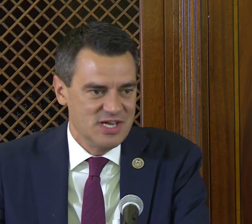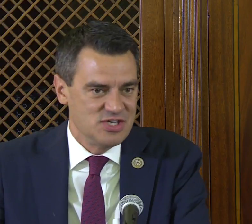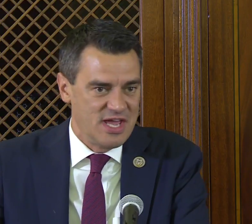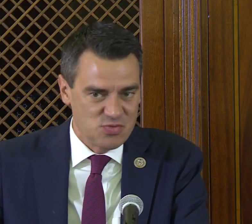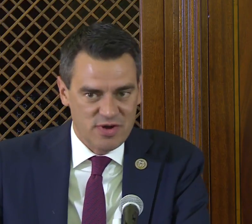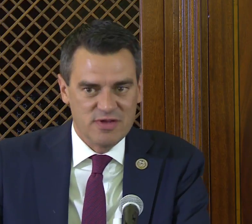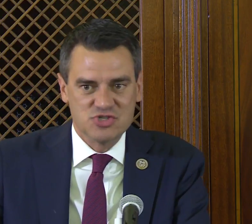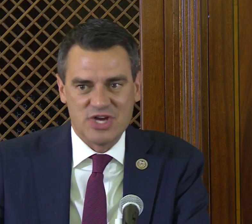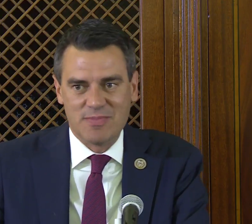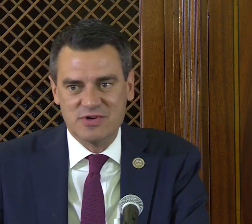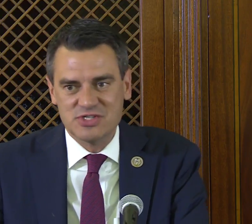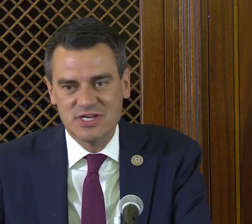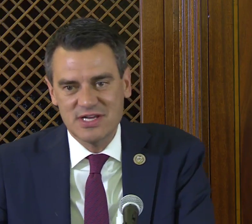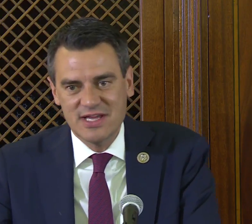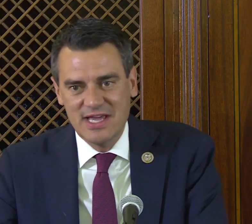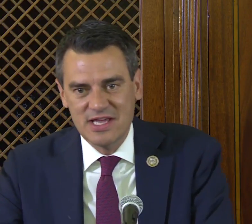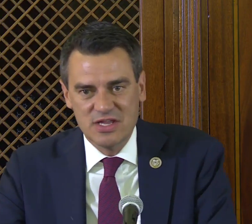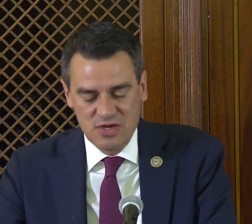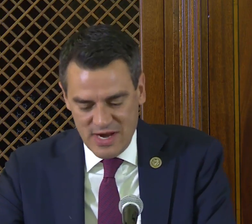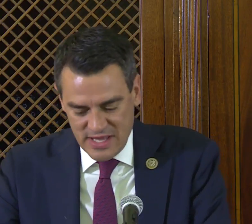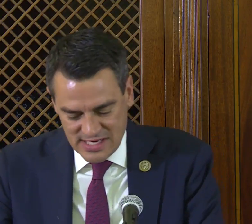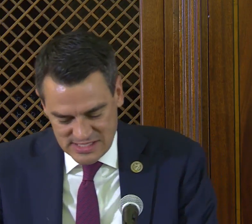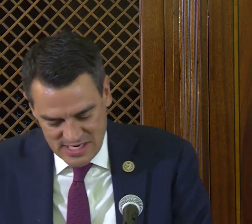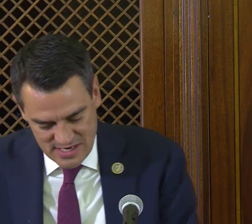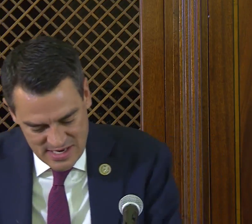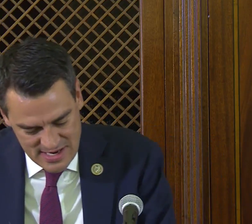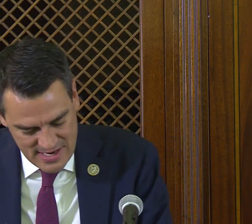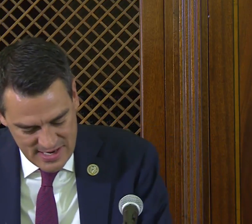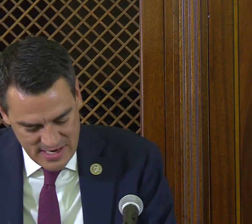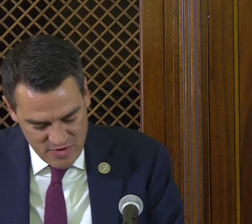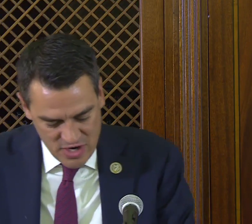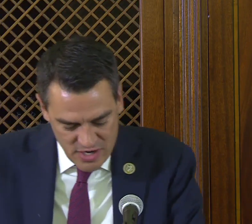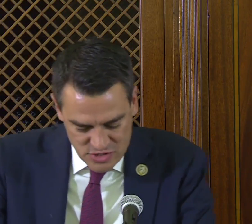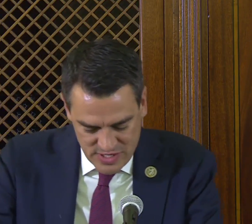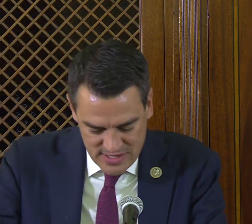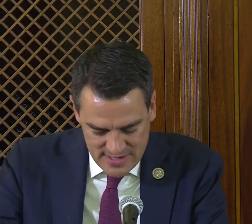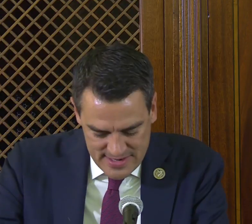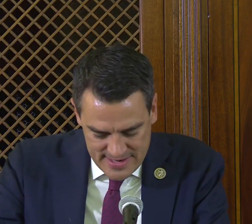Today is one of those chapters in the great legacy of our country.